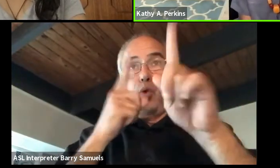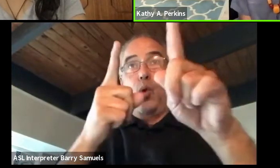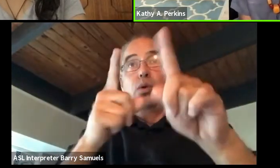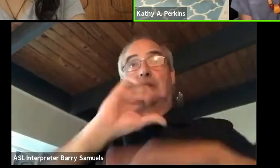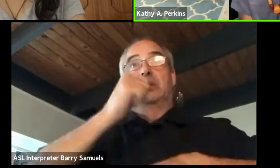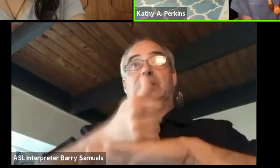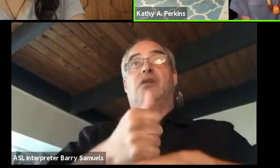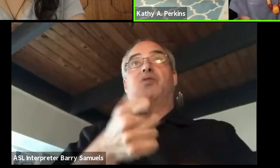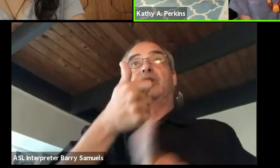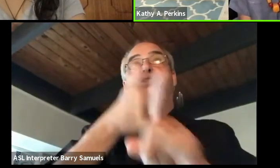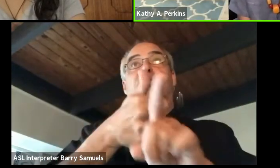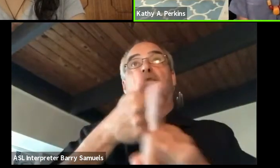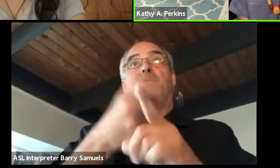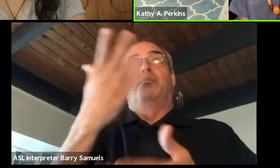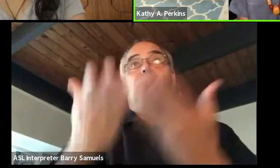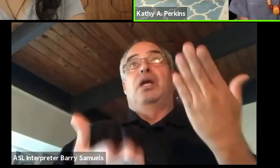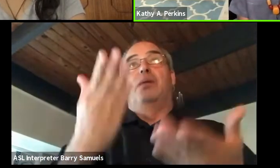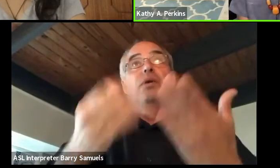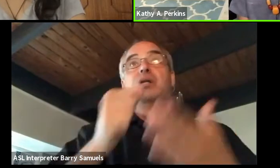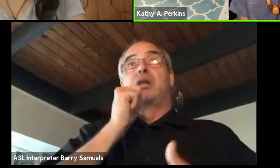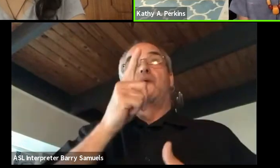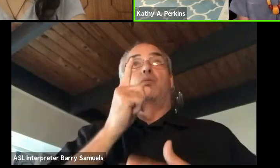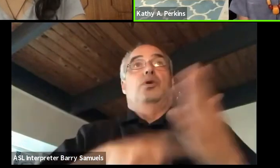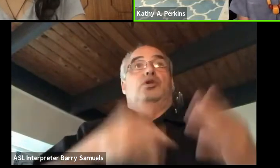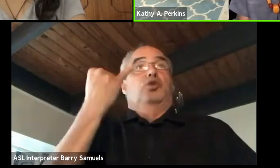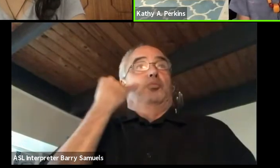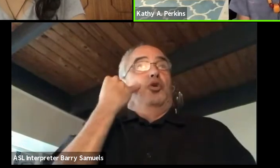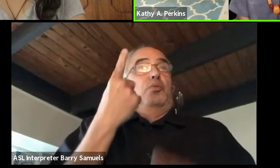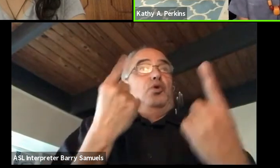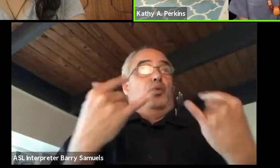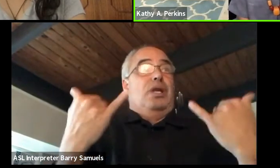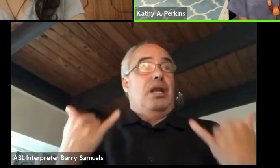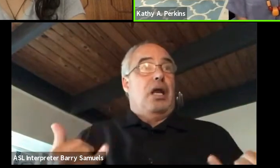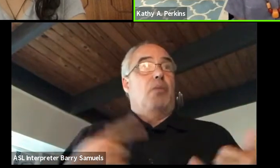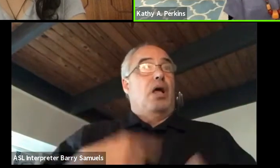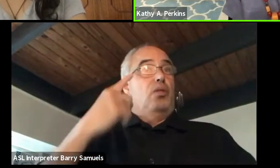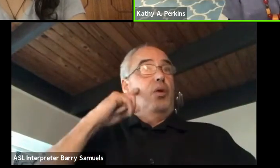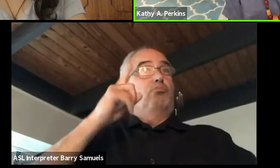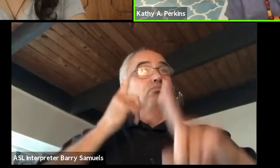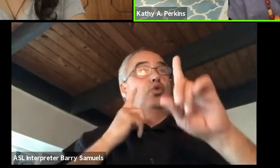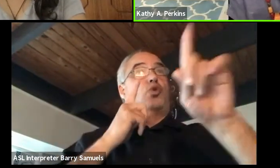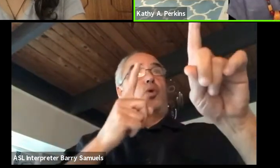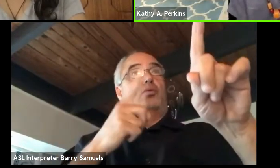that may not be what you're supposed to be doing. Like I thought I was gonna be the next, I don't know,